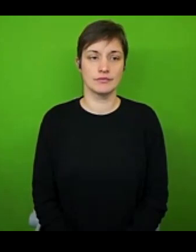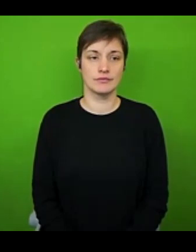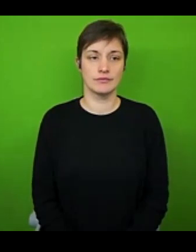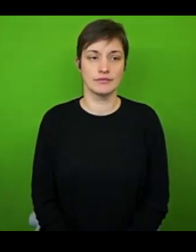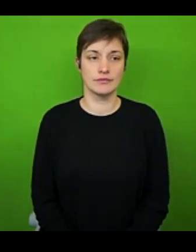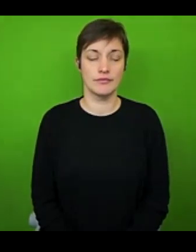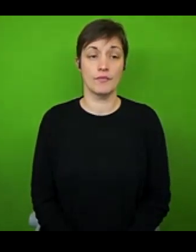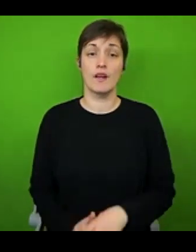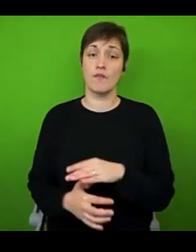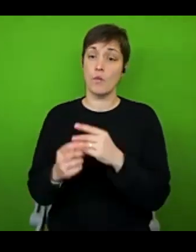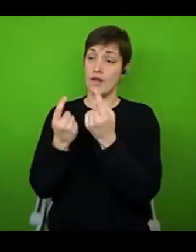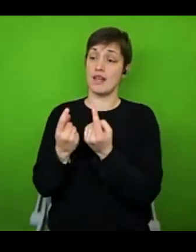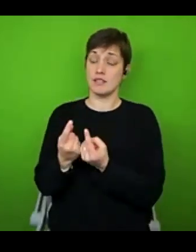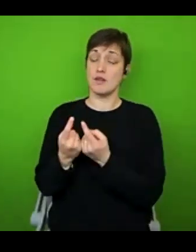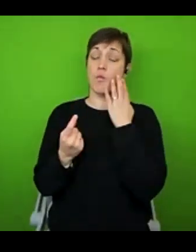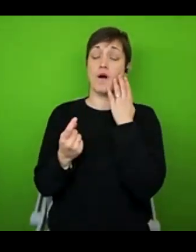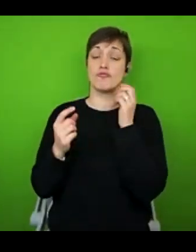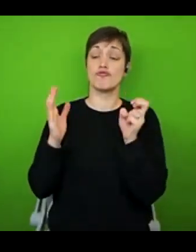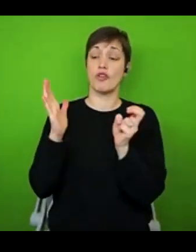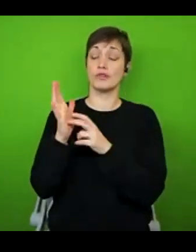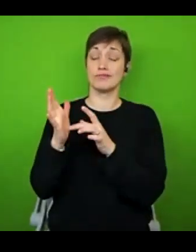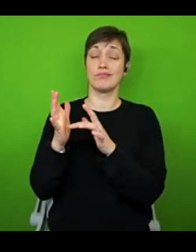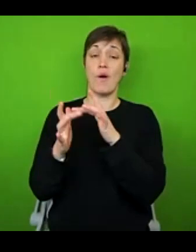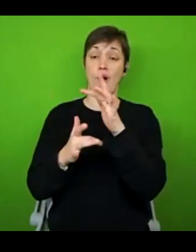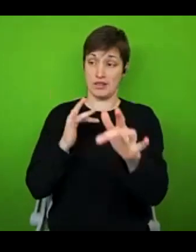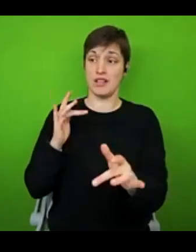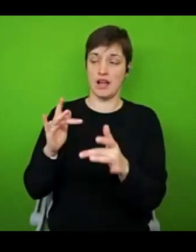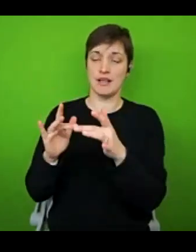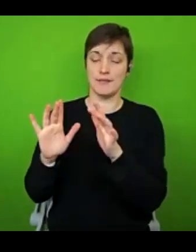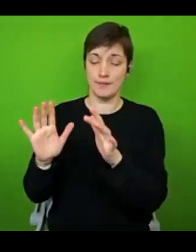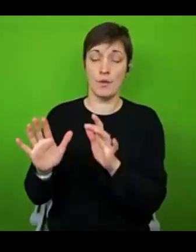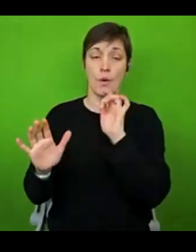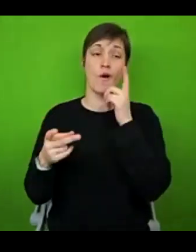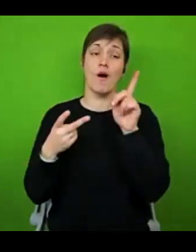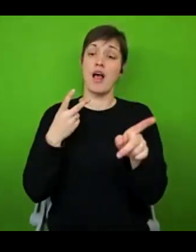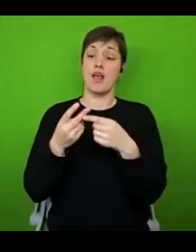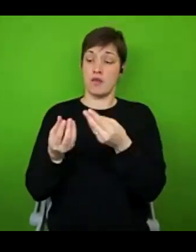in there. When this recording goes live. I will link any other resources I've mentioned in the description box.